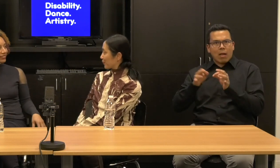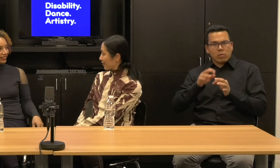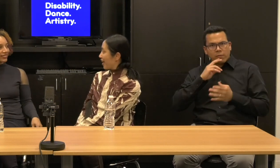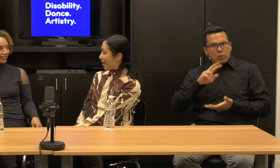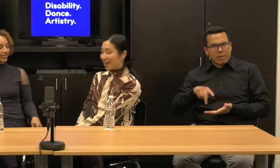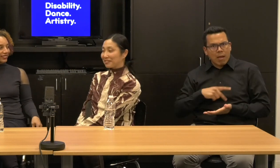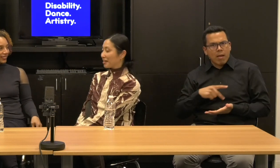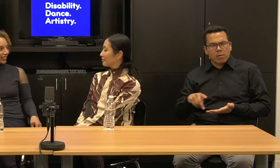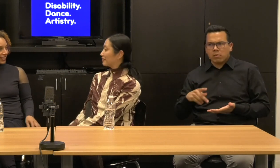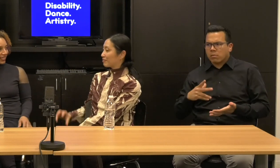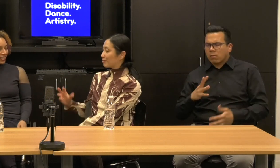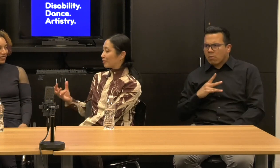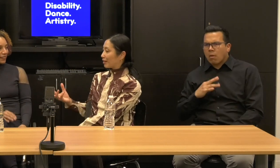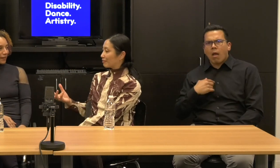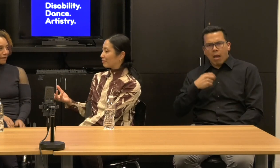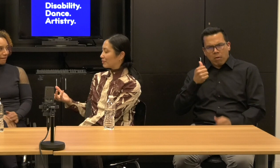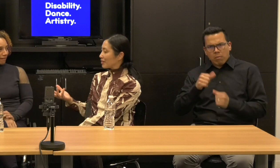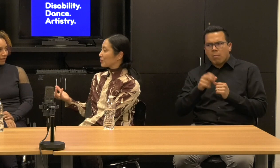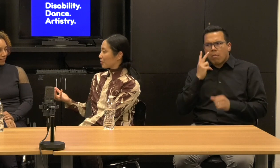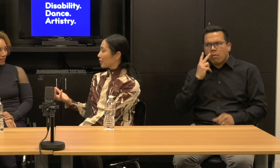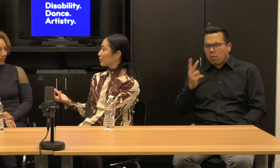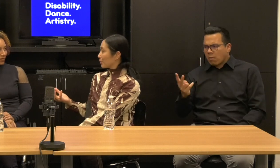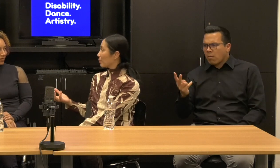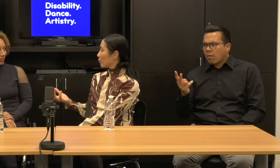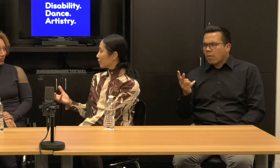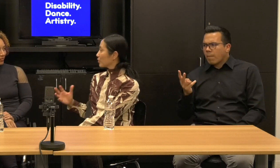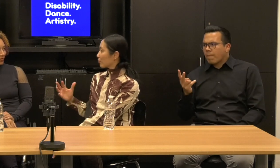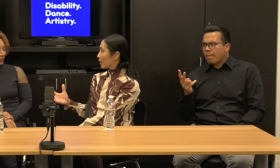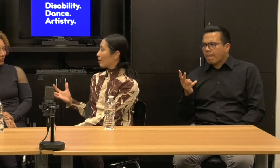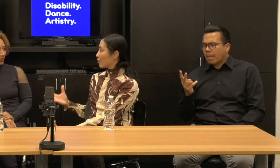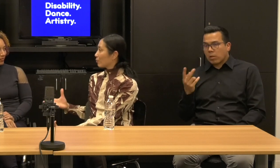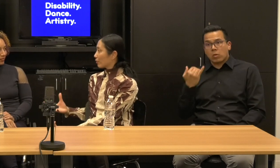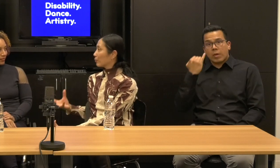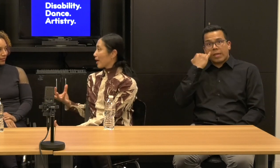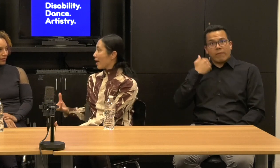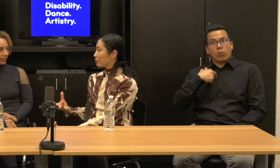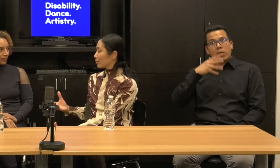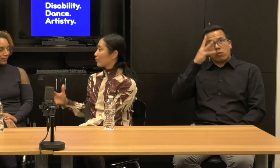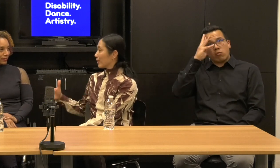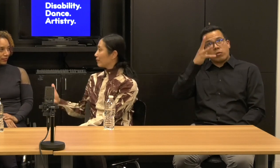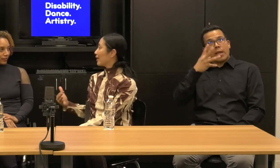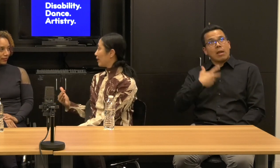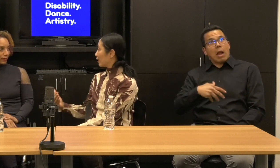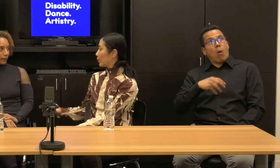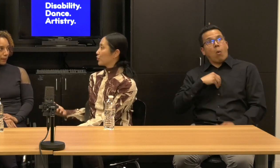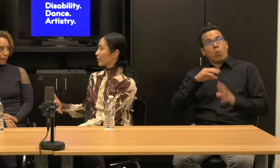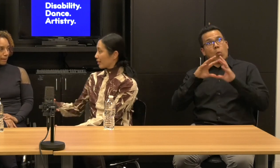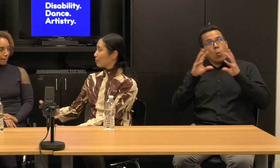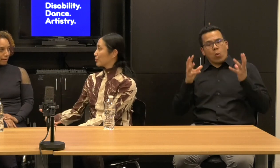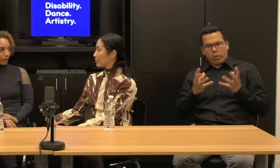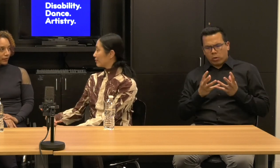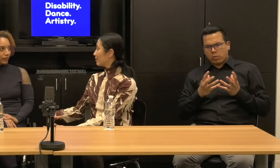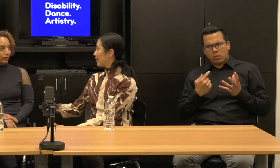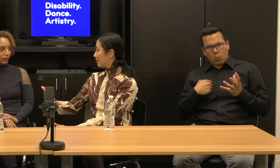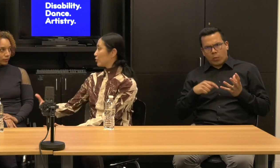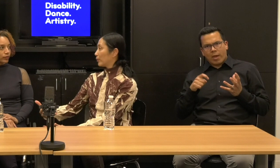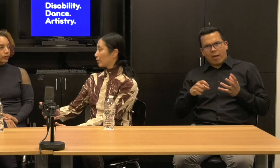Janet: and that's the thing, right? When we want to create our own world, we have to create that language that comes into it.